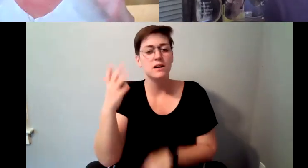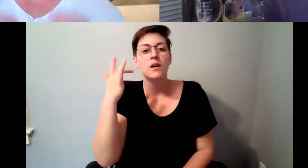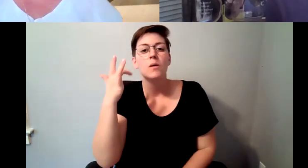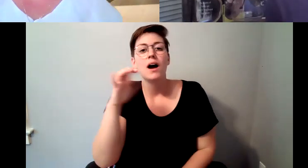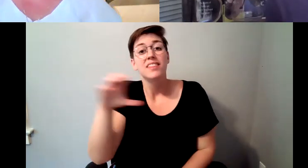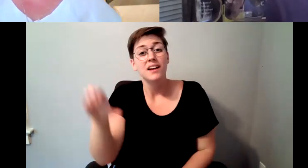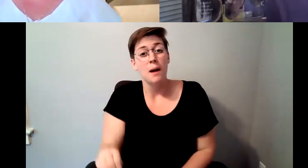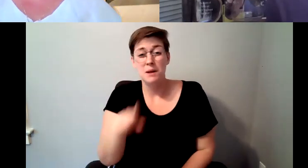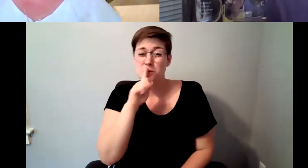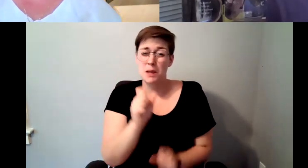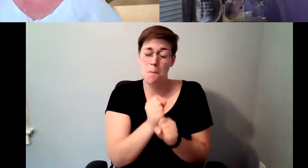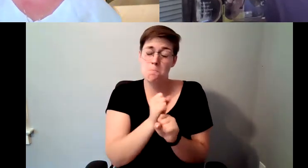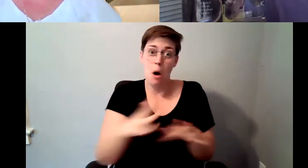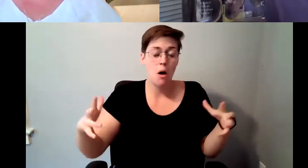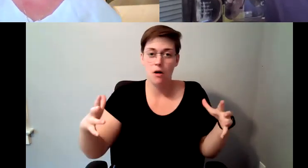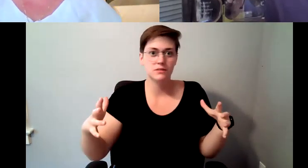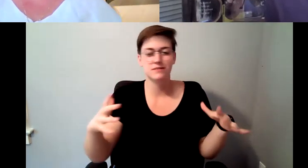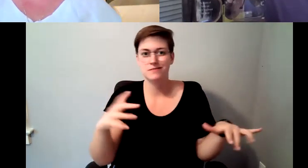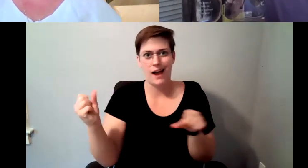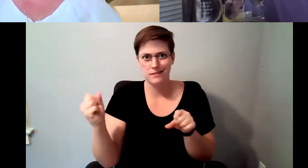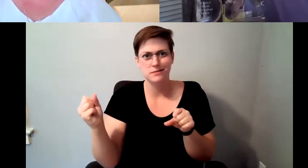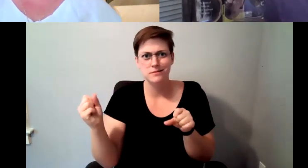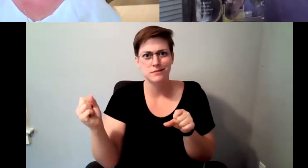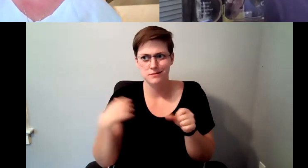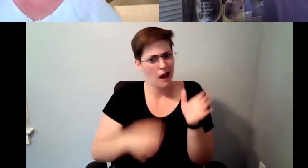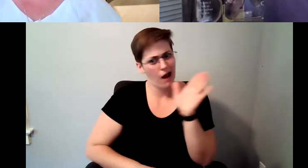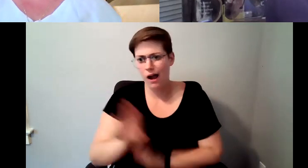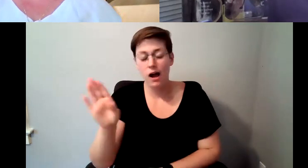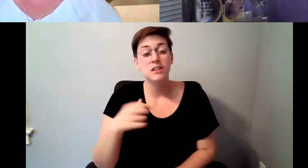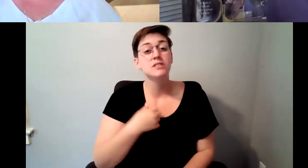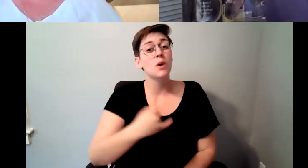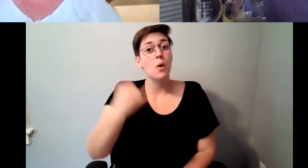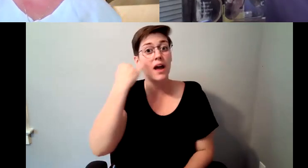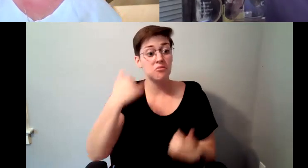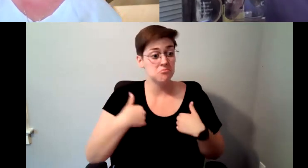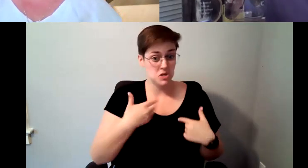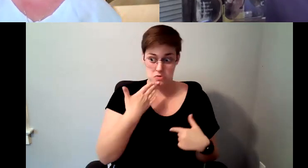extreme growth that that if you if you were delivering if you were doing a good job, you